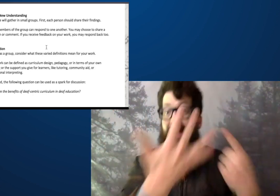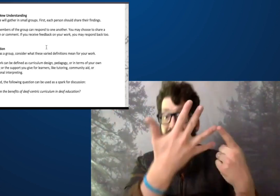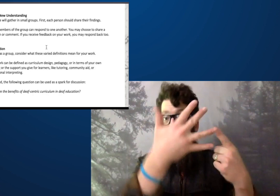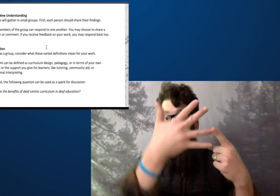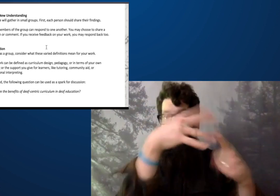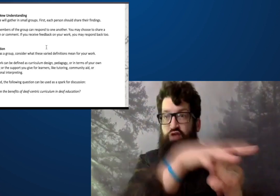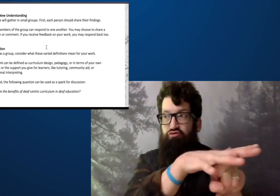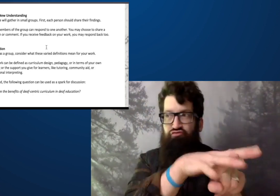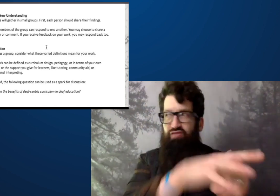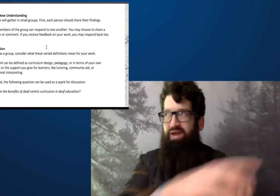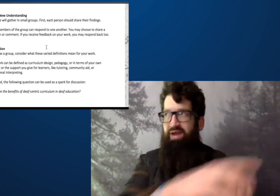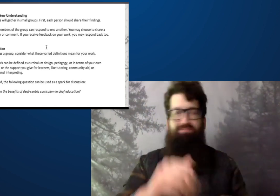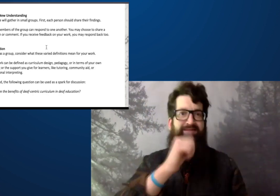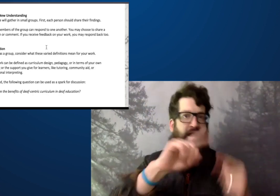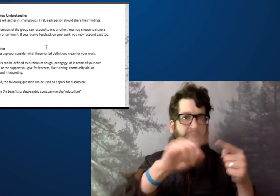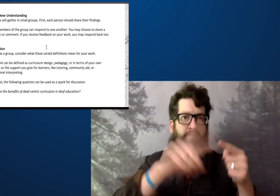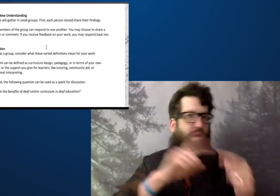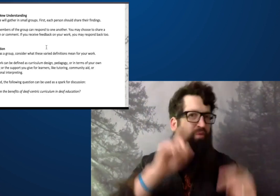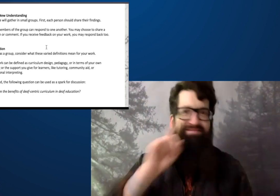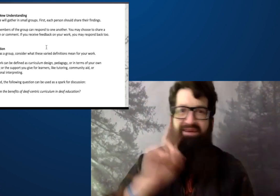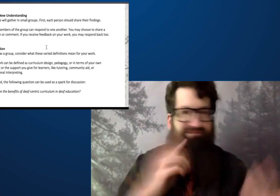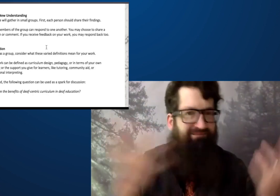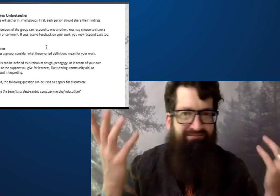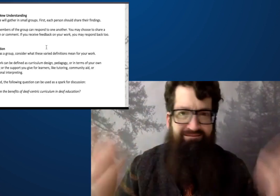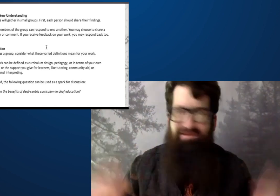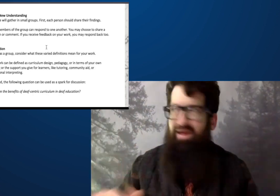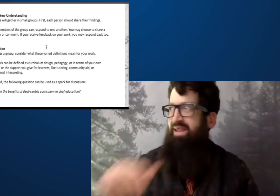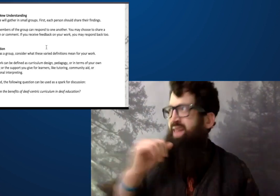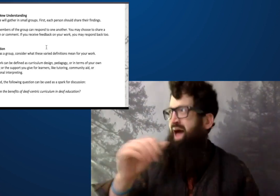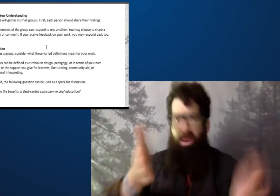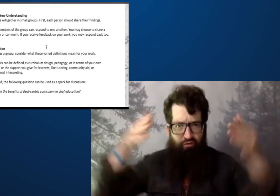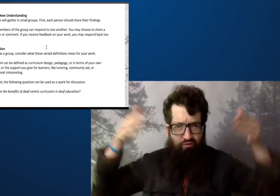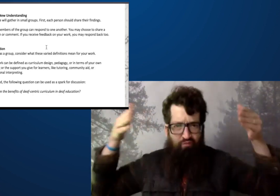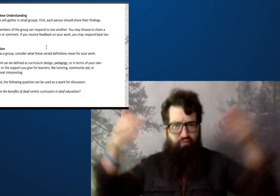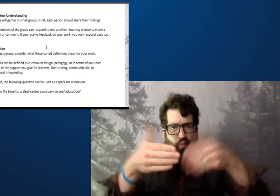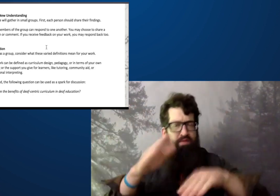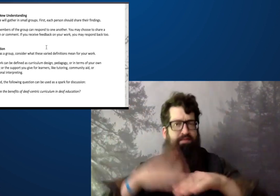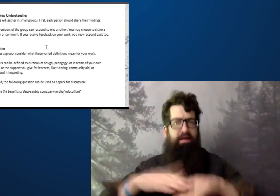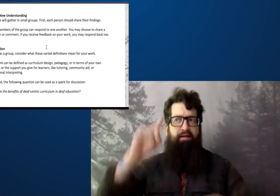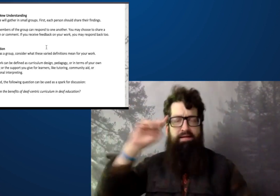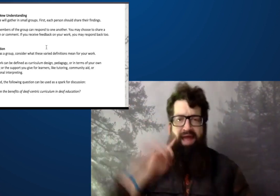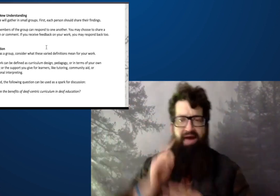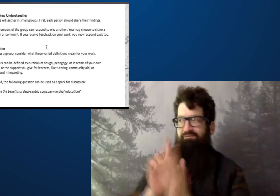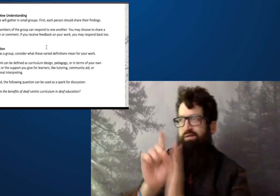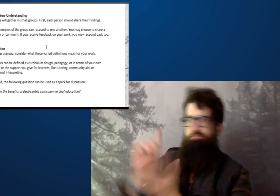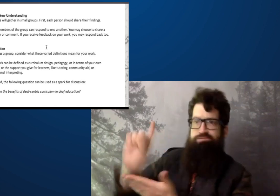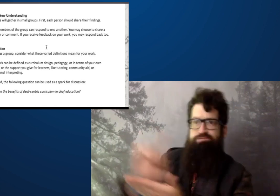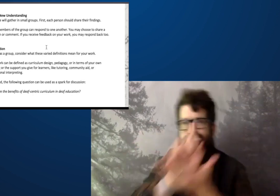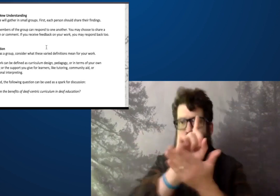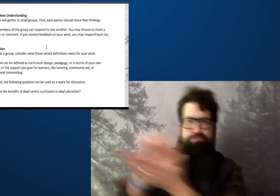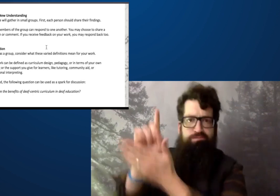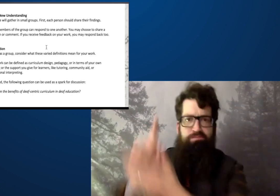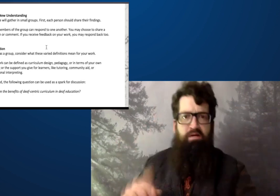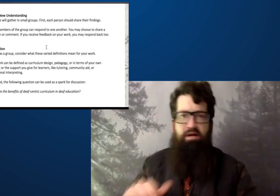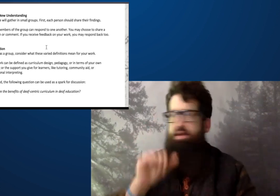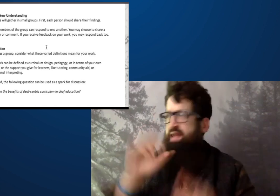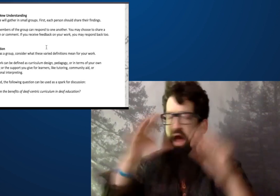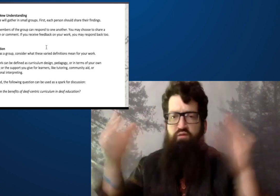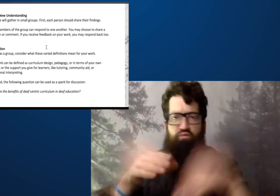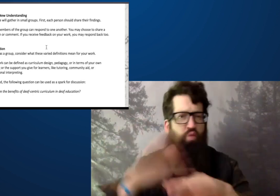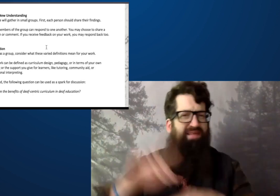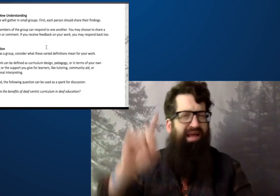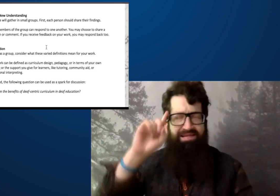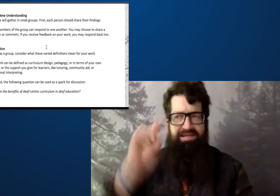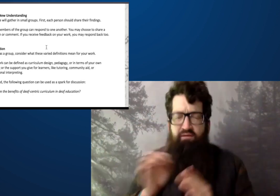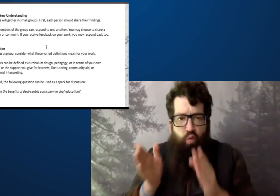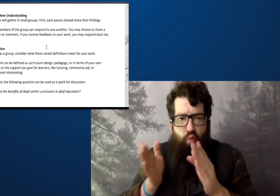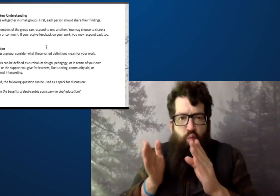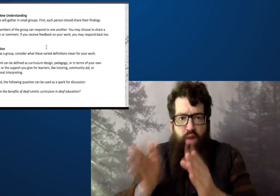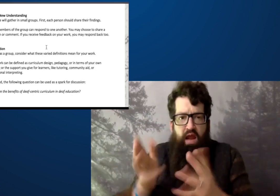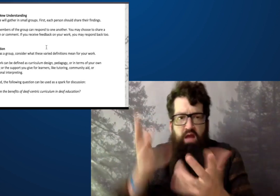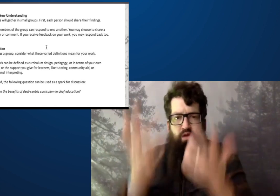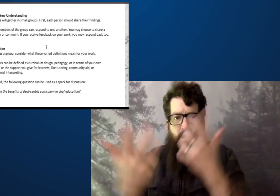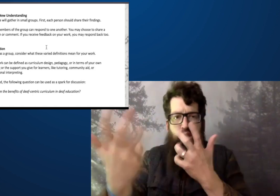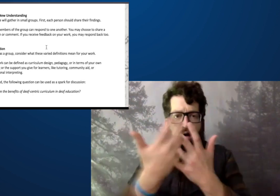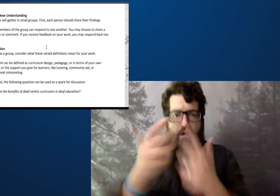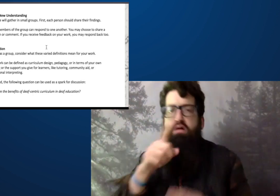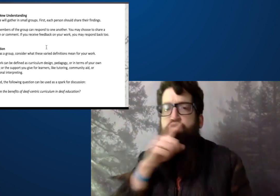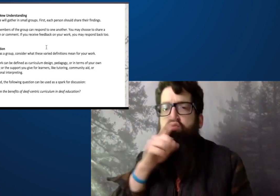Yeah, deaf have experiences. They exist.